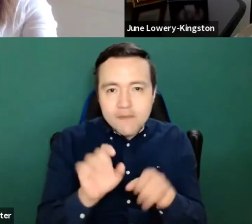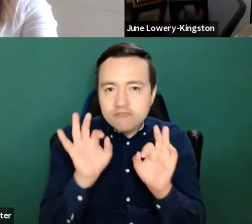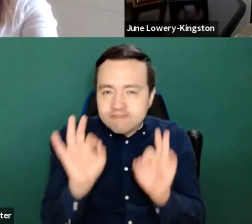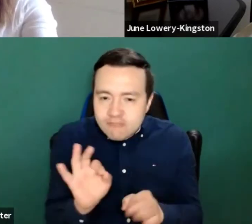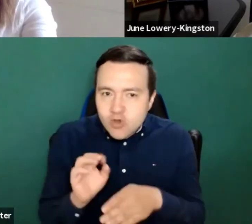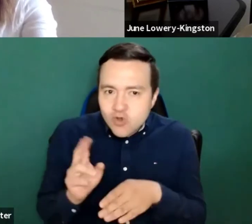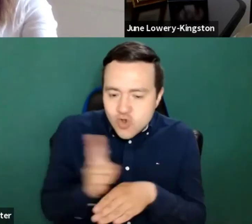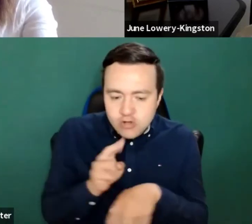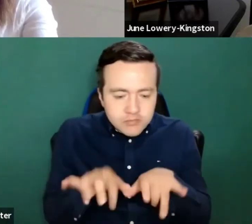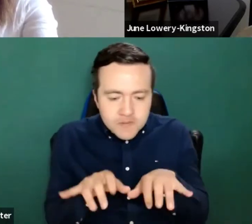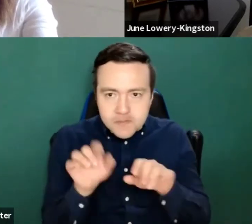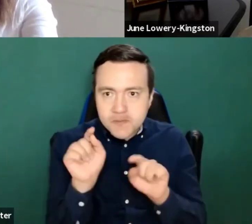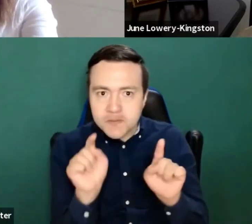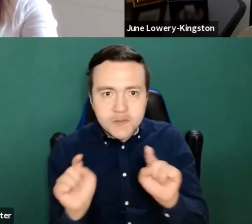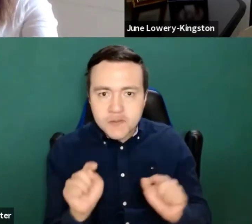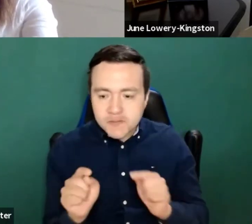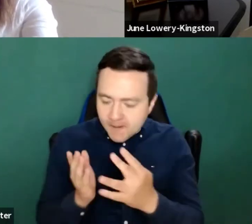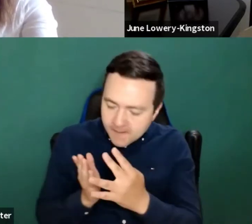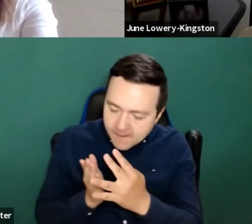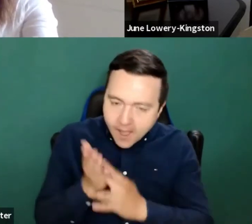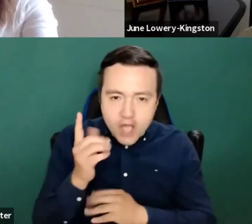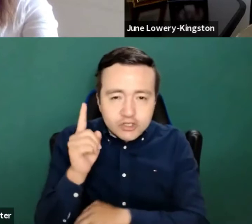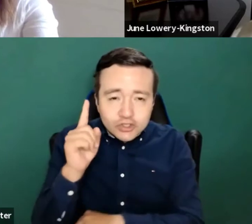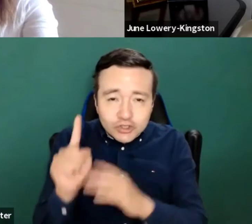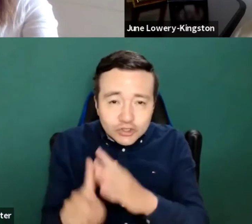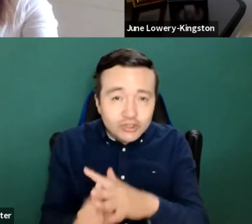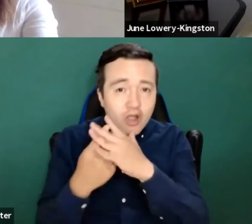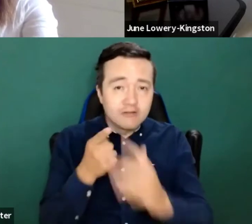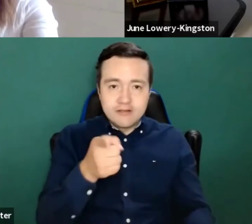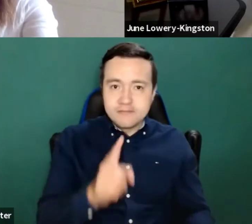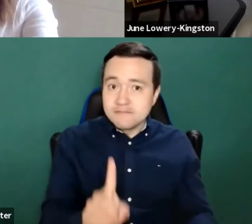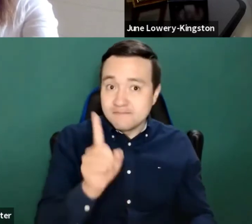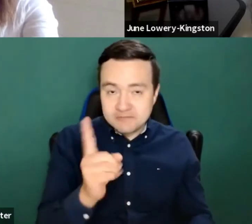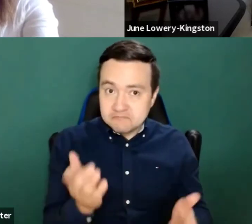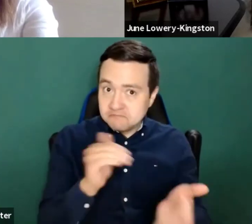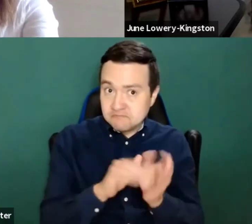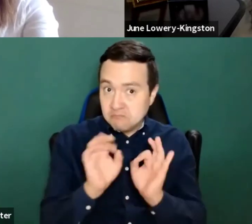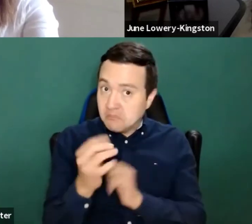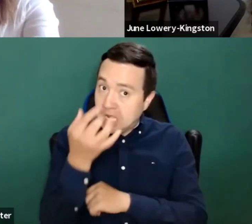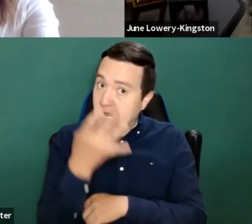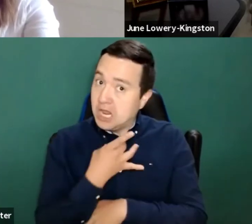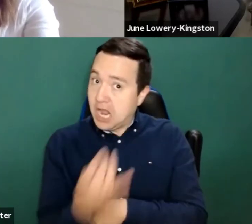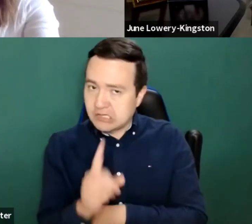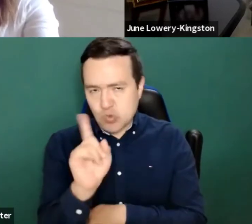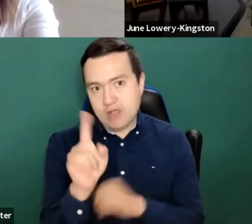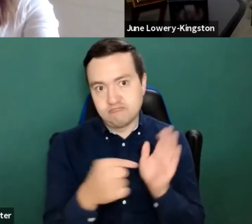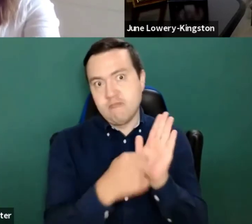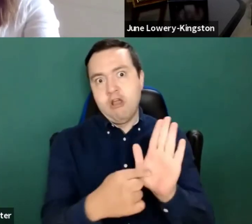So interesting, but as I say, not representative, looking in terms of who's responded to it,